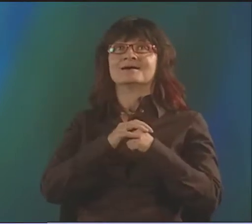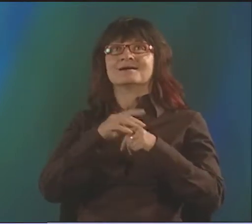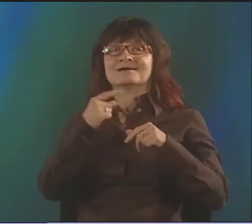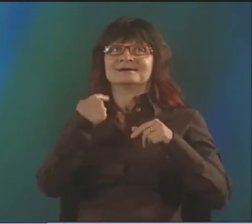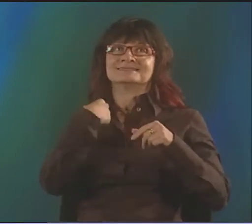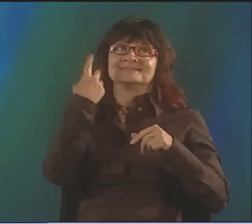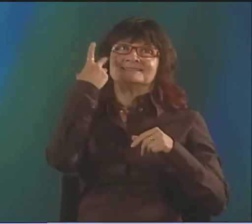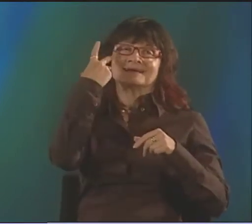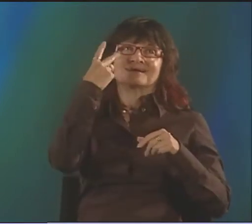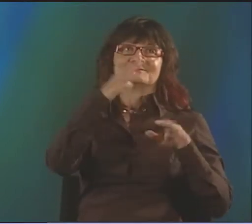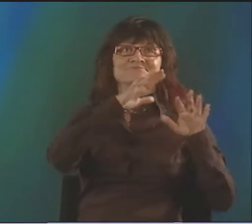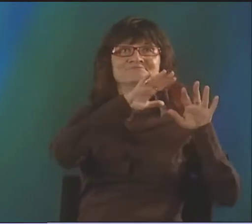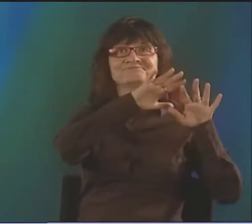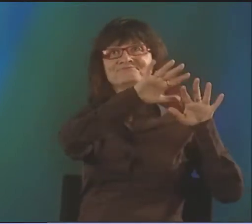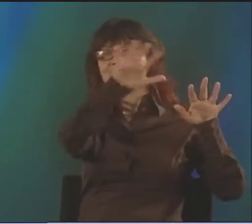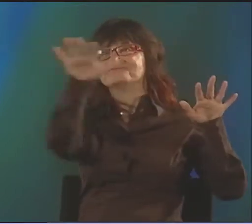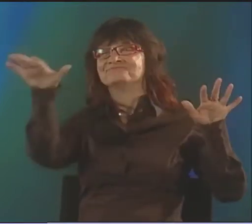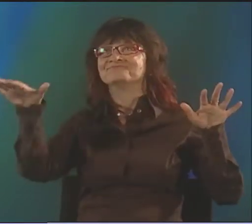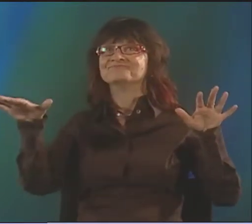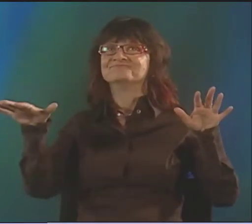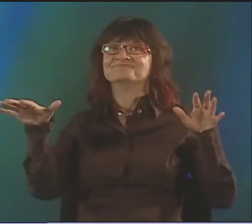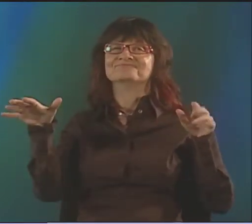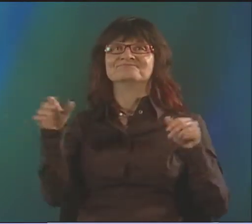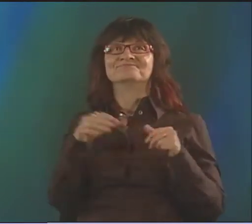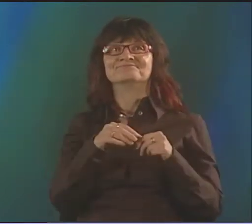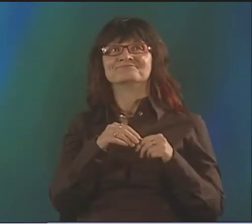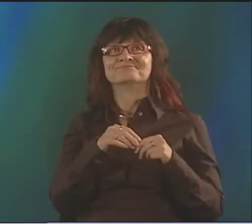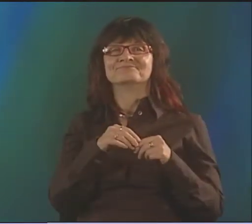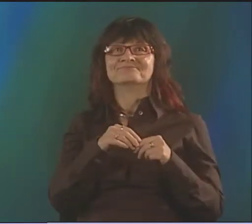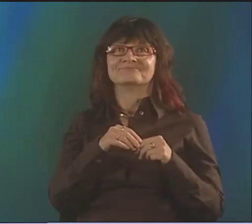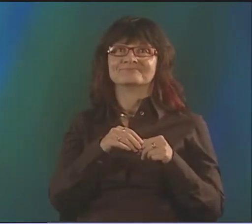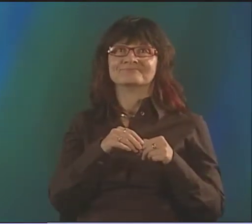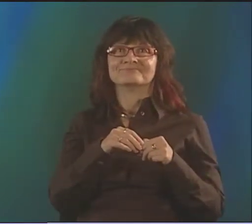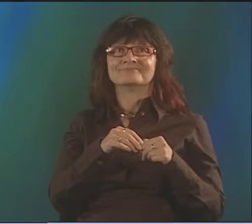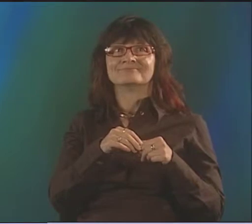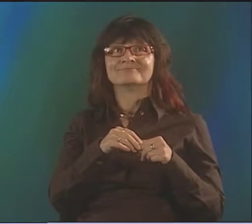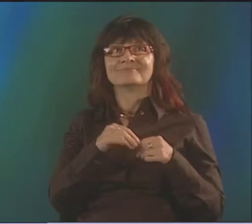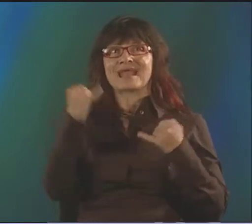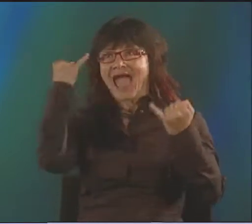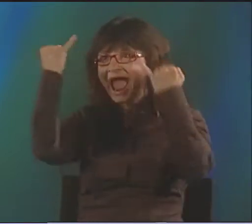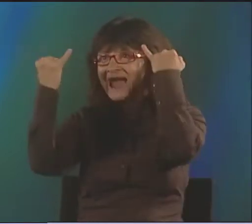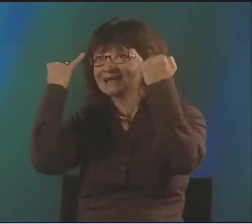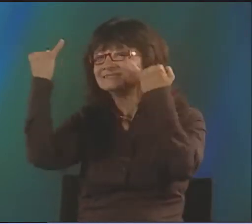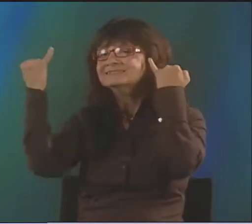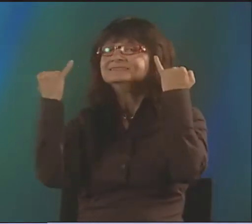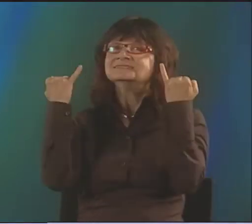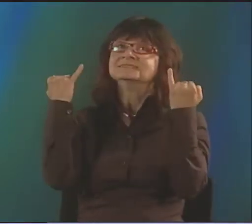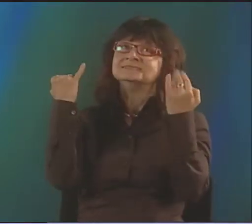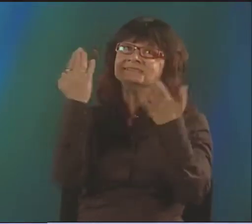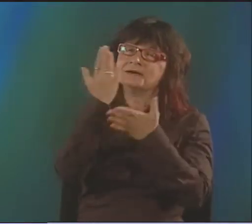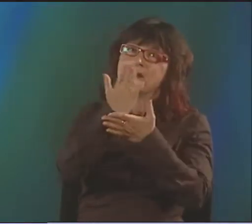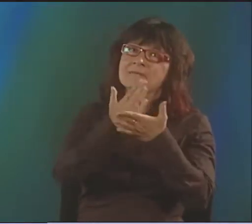INFLUENCES. WELL... THERE ARE A LOT.